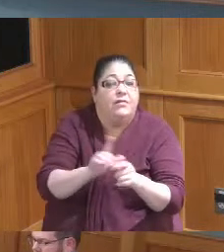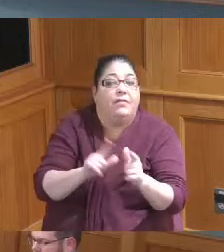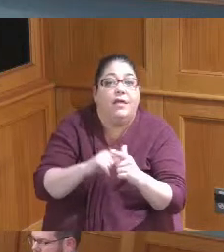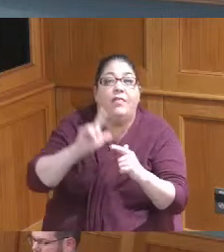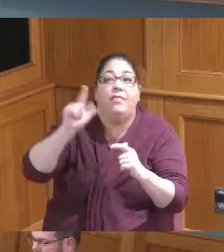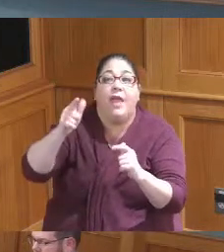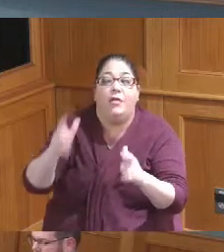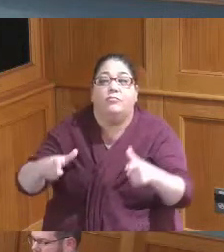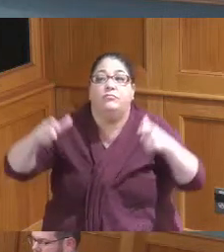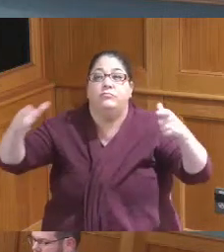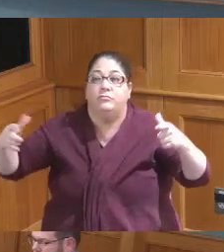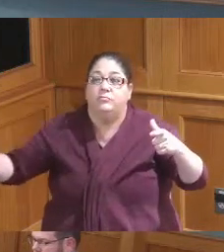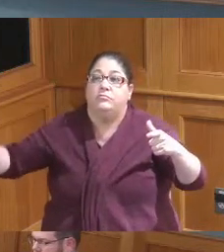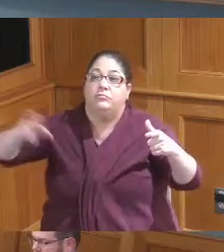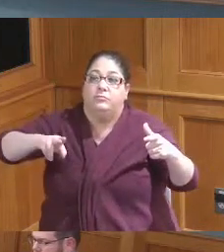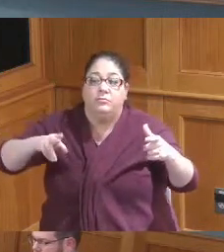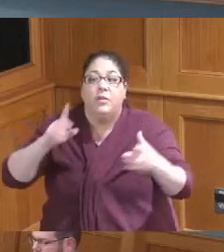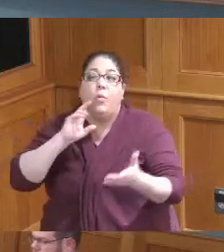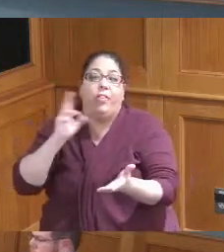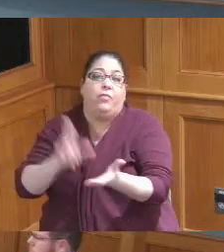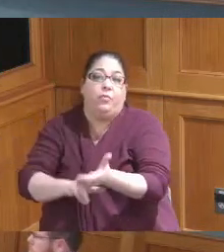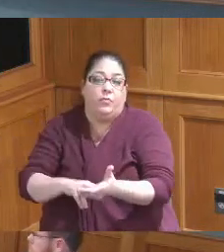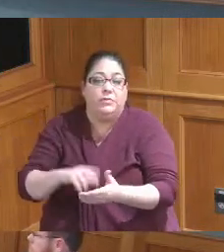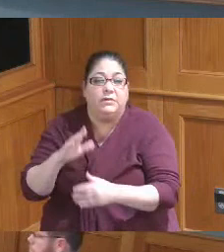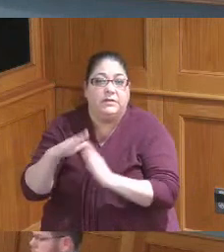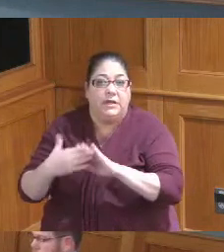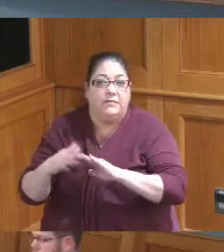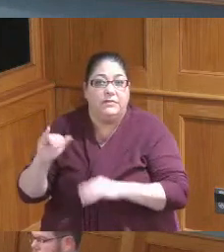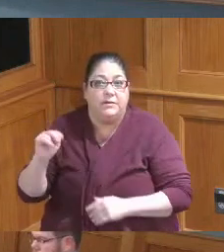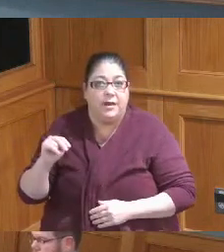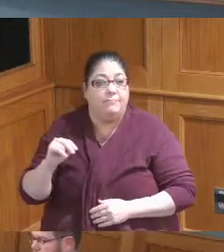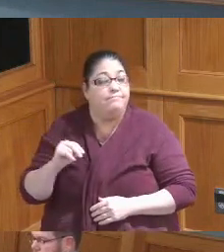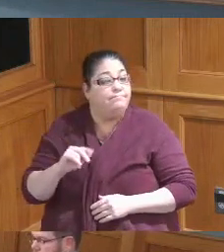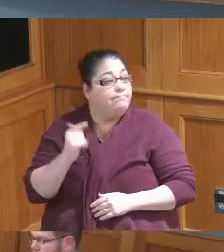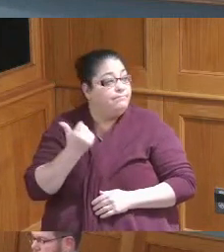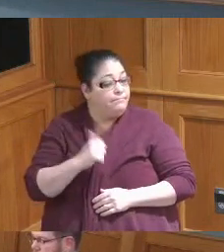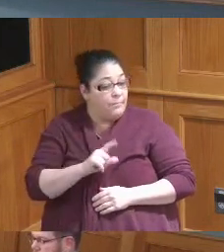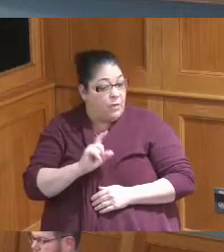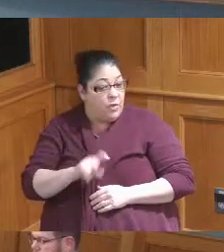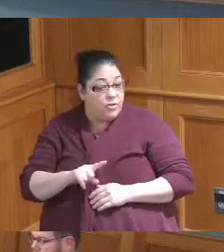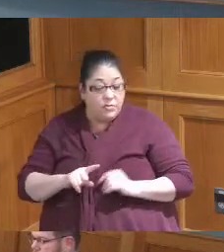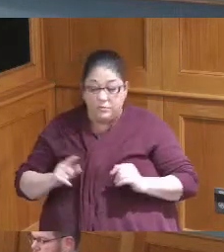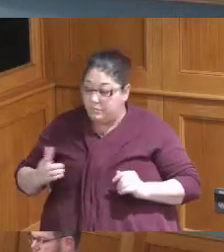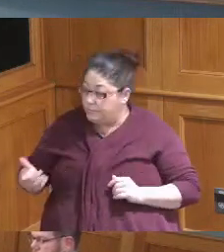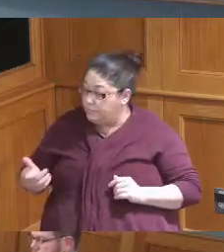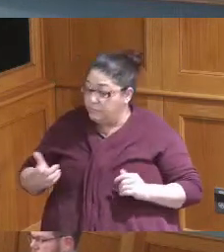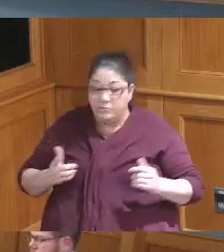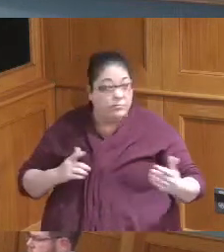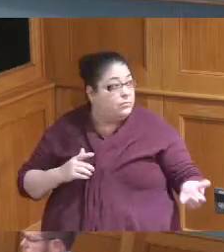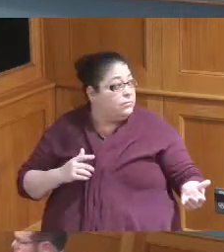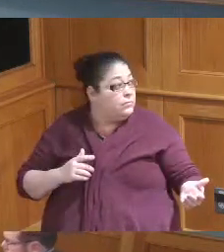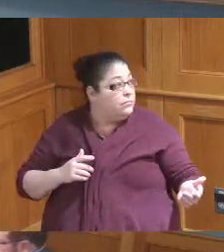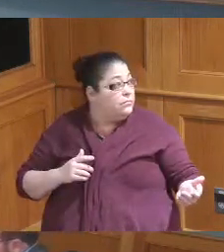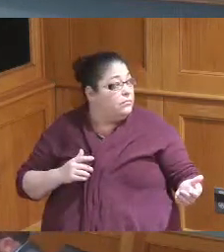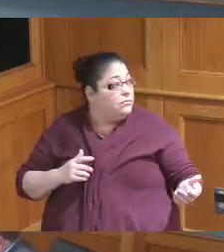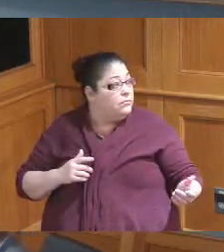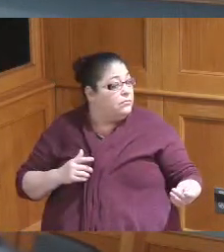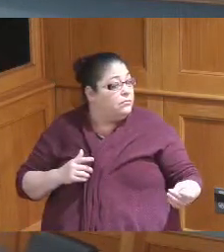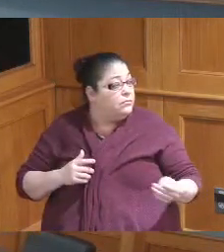okay all right any questions any questions Vice President questions all right all right I'll